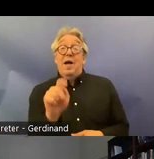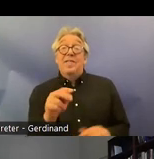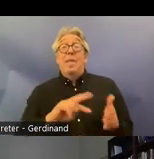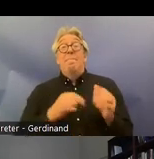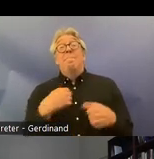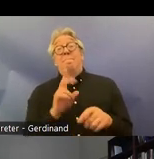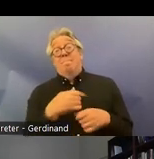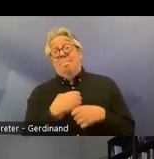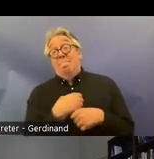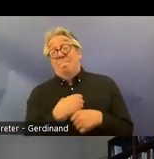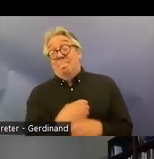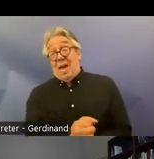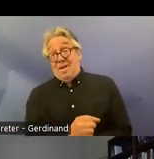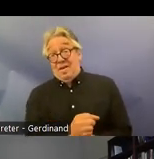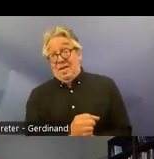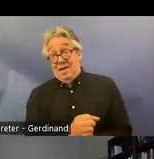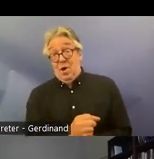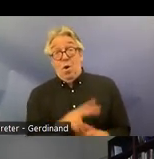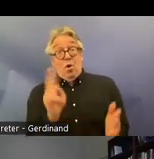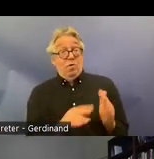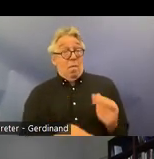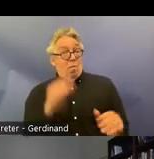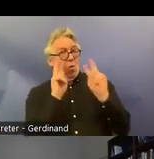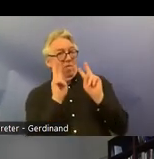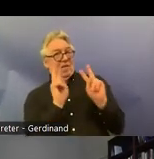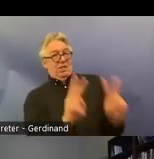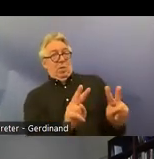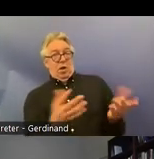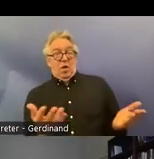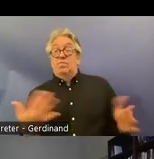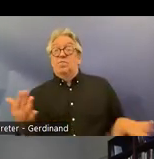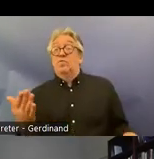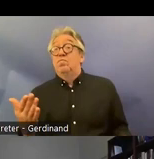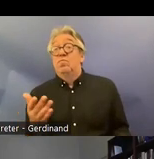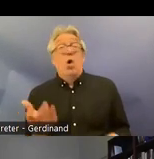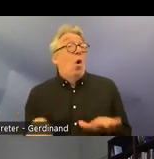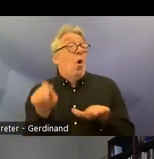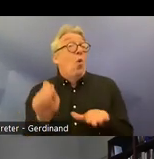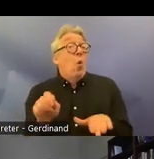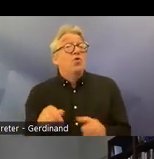for anybody applying the convention be that courts or local or national